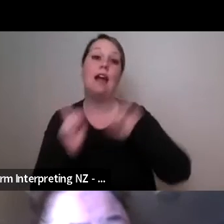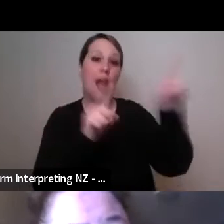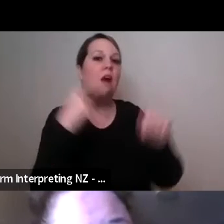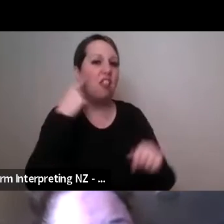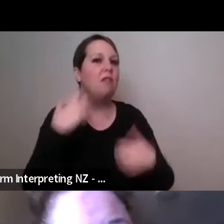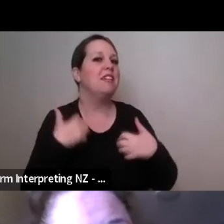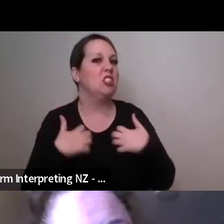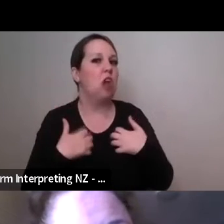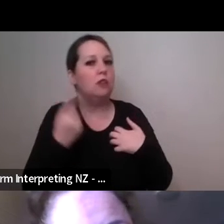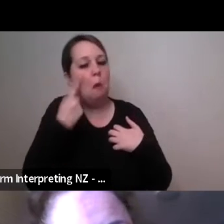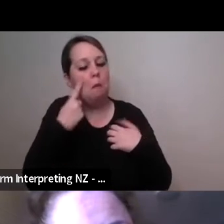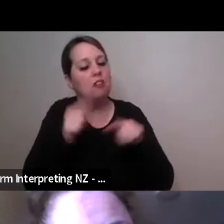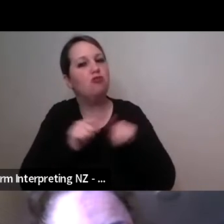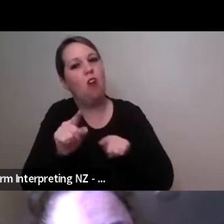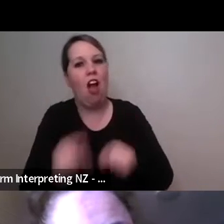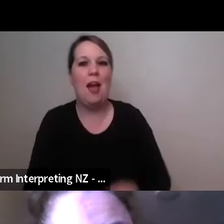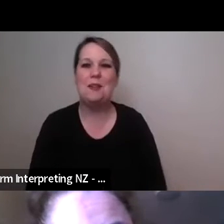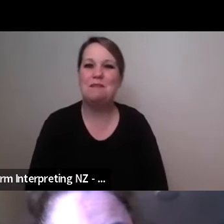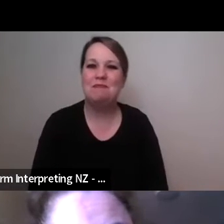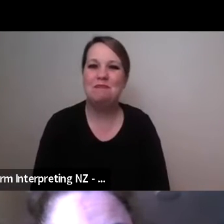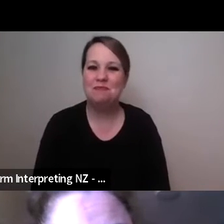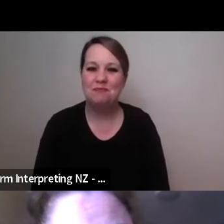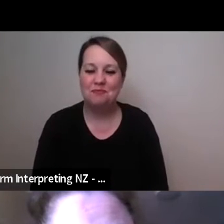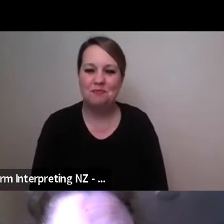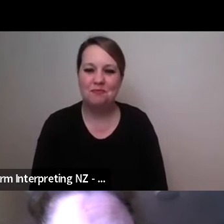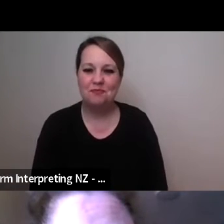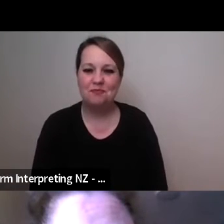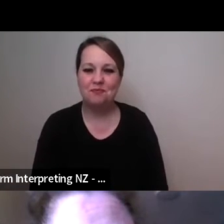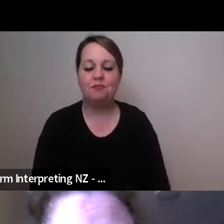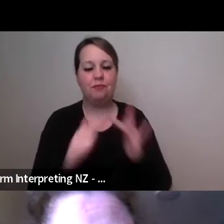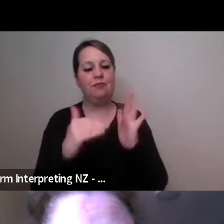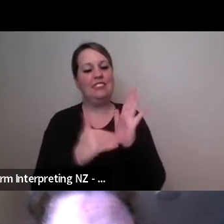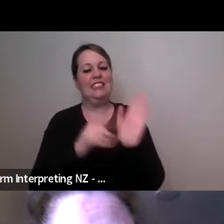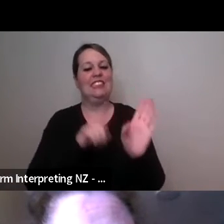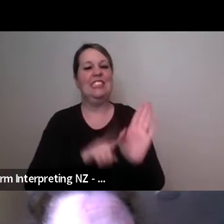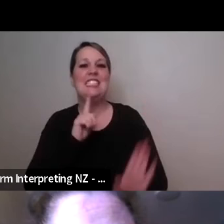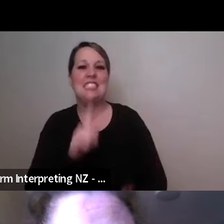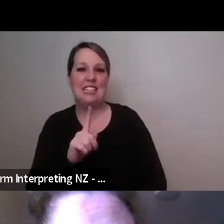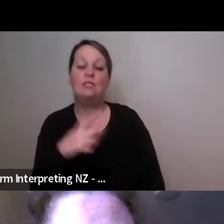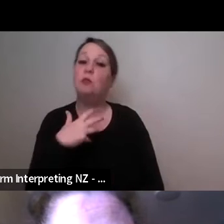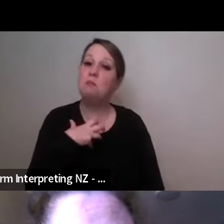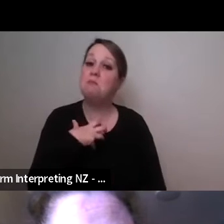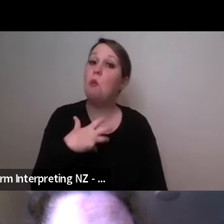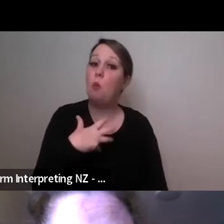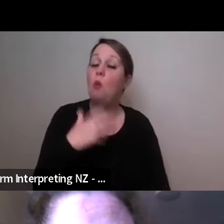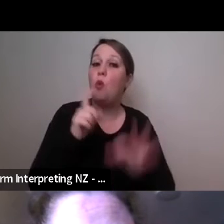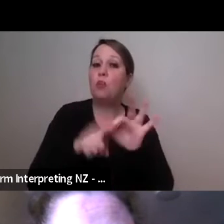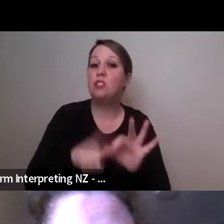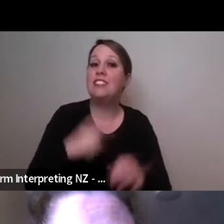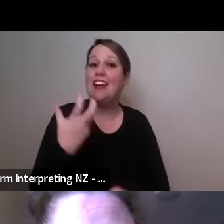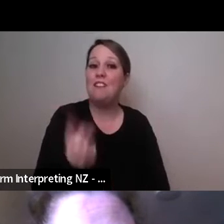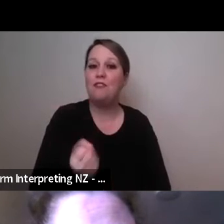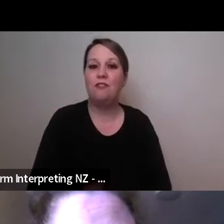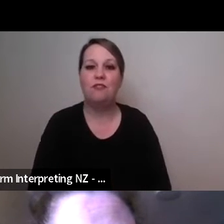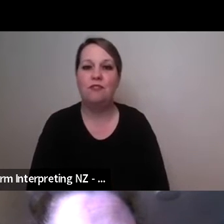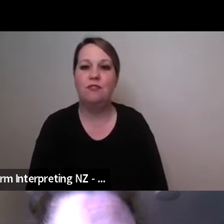brilliant um cool so I think we've got time for a few more questions uh go ahead Rodney